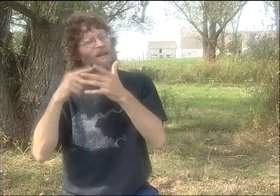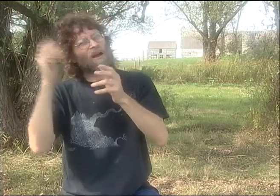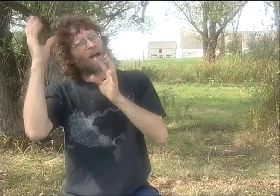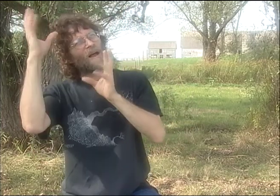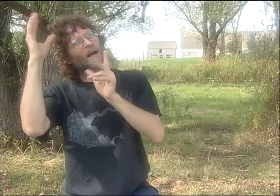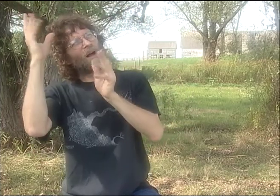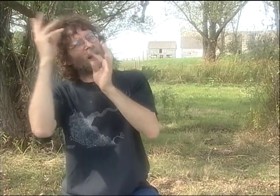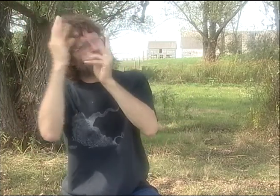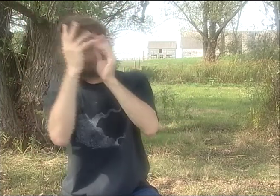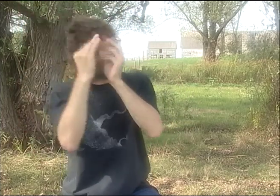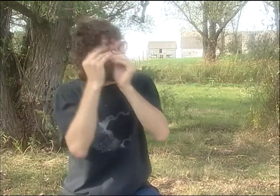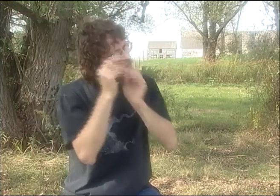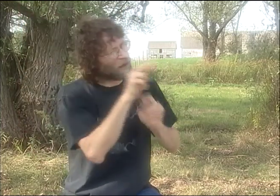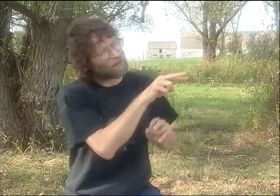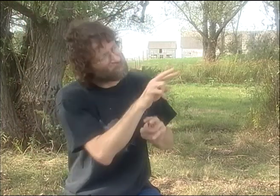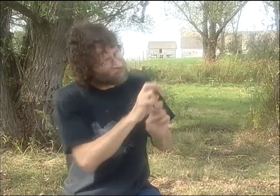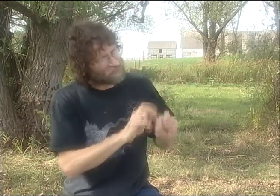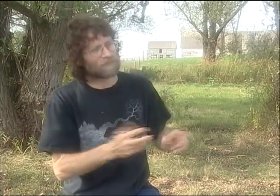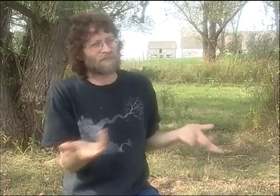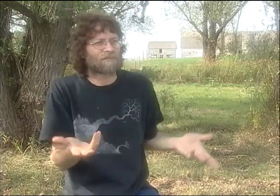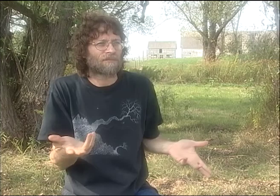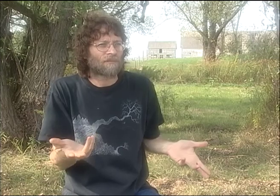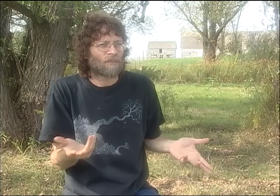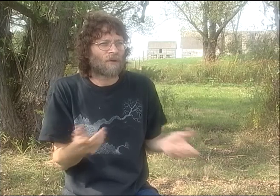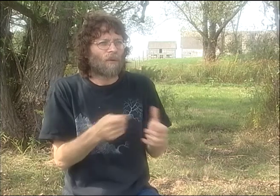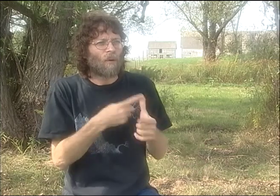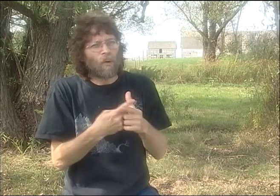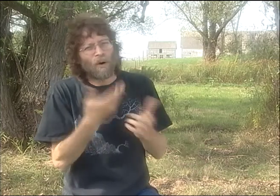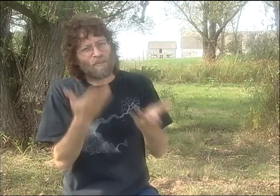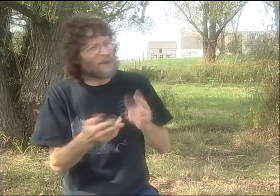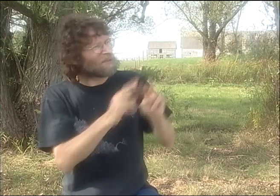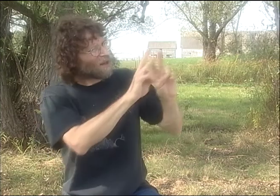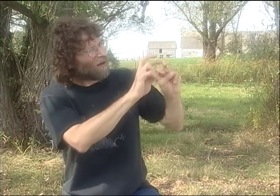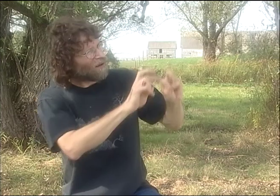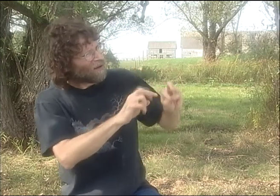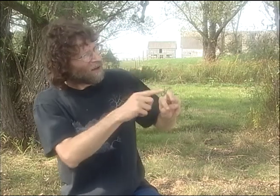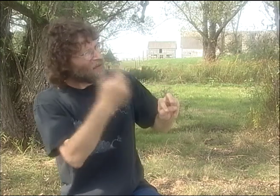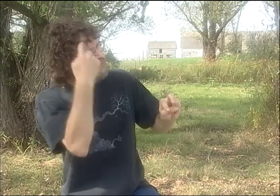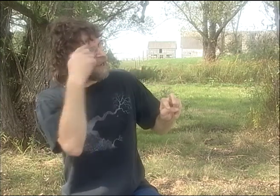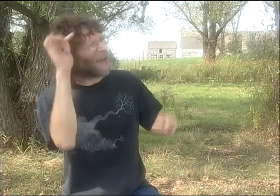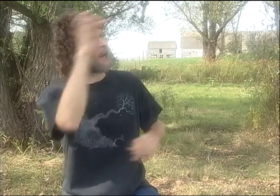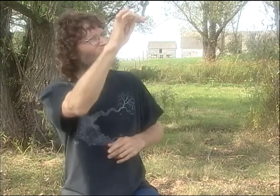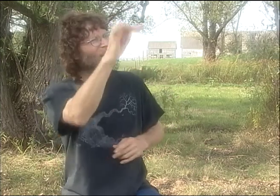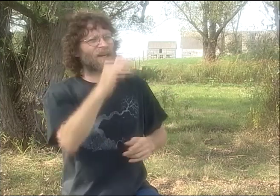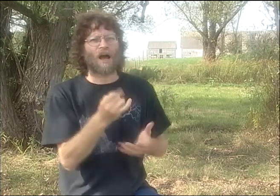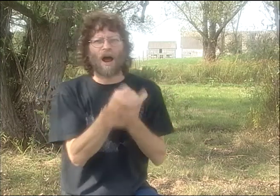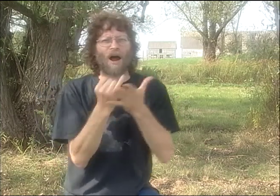AND THEY'LL BE REMINDED OF SOMETHING THAT HAPPENED WHEN THEY WERE A CHILD, JUST FROM LOOKING AT THAT PAINTING.